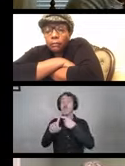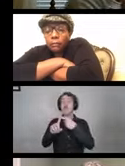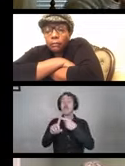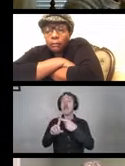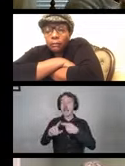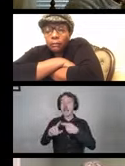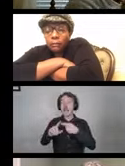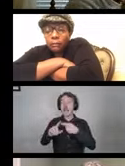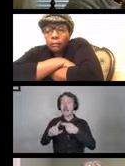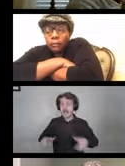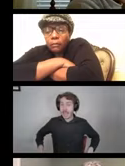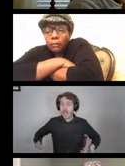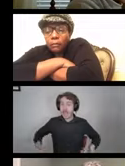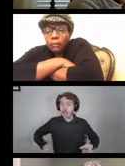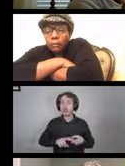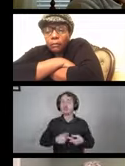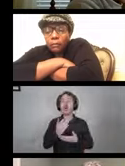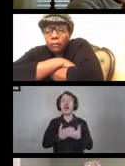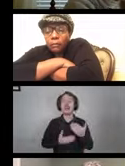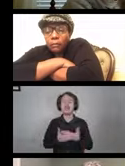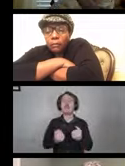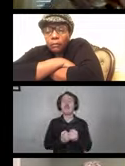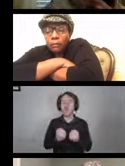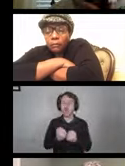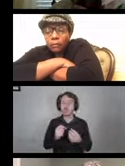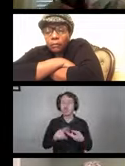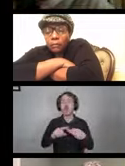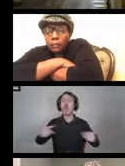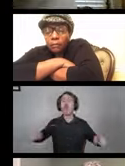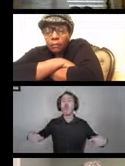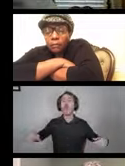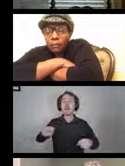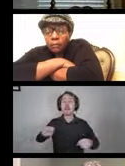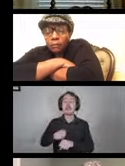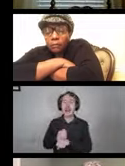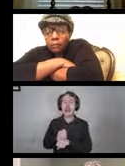arm supports, wheel locks, removable foot supports, tires